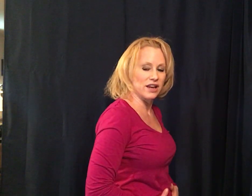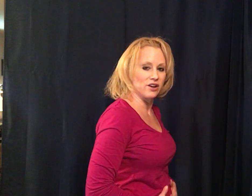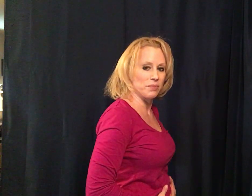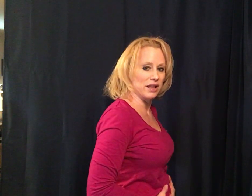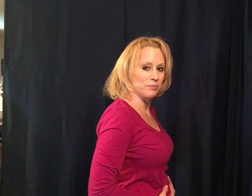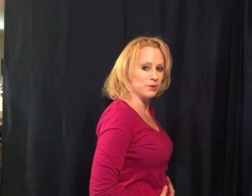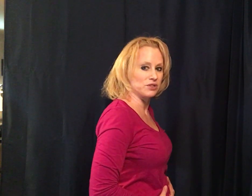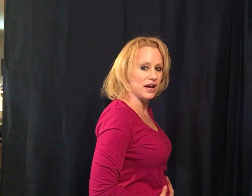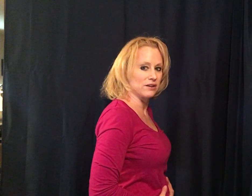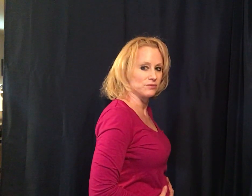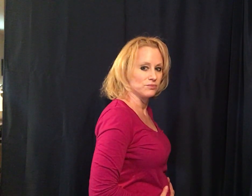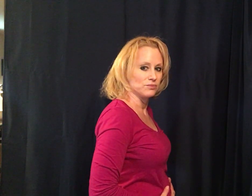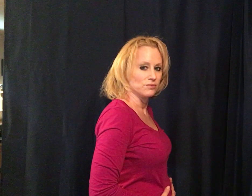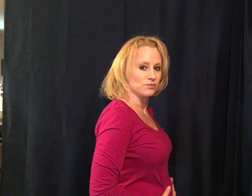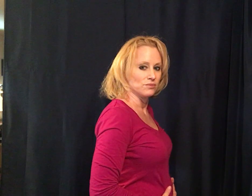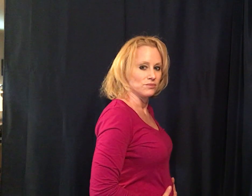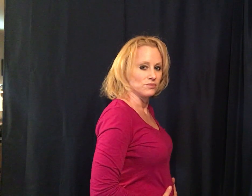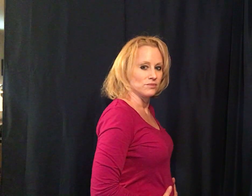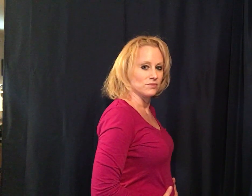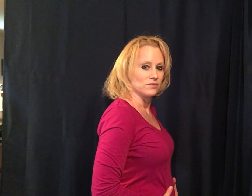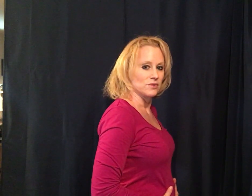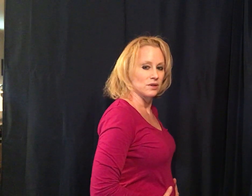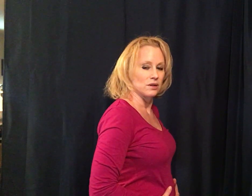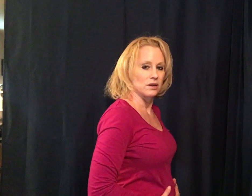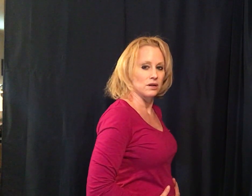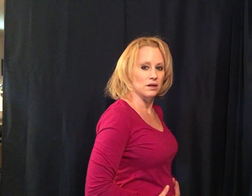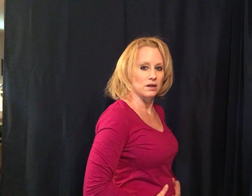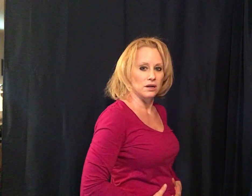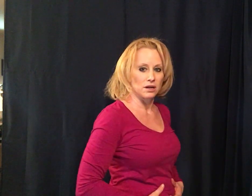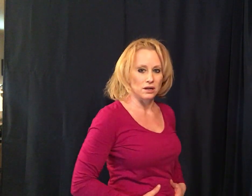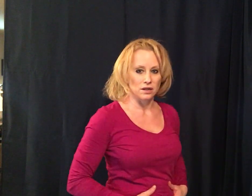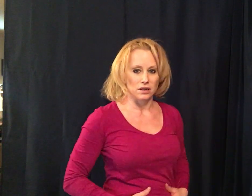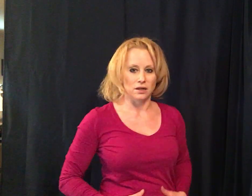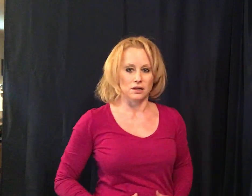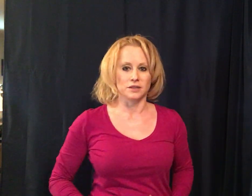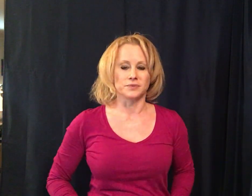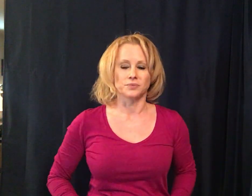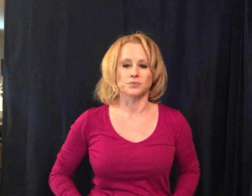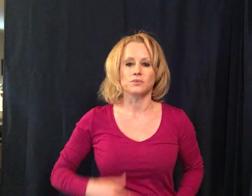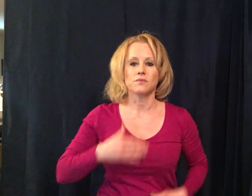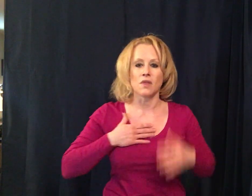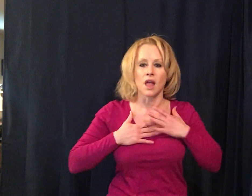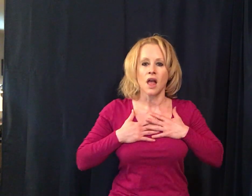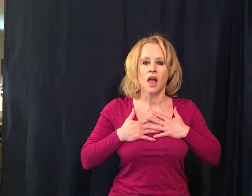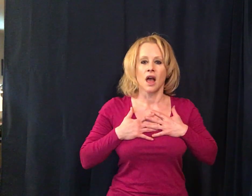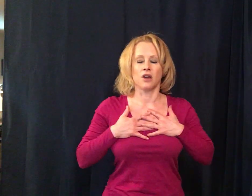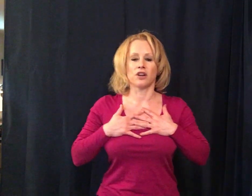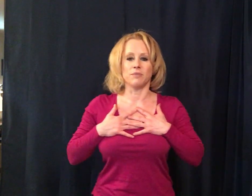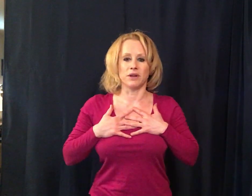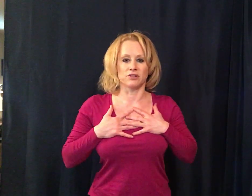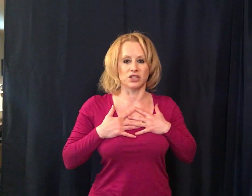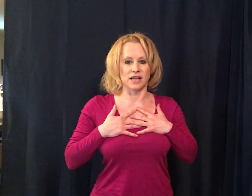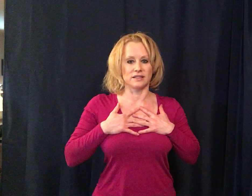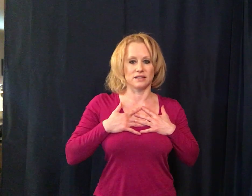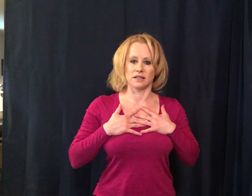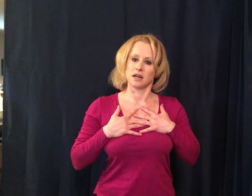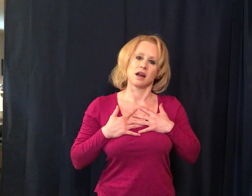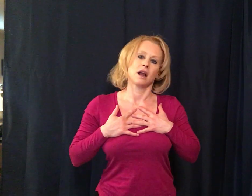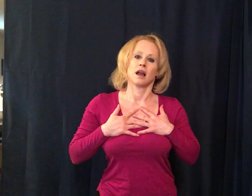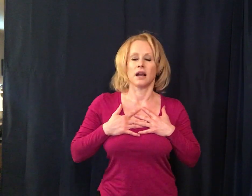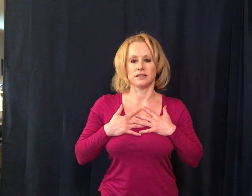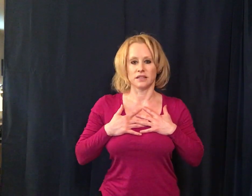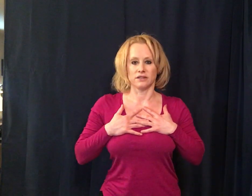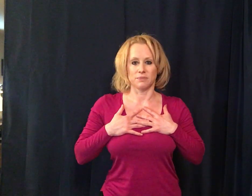letting your belly pooch out and you're keeping your chest as still as possible